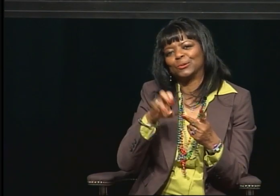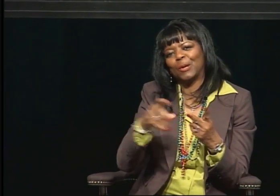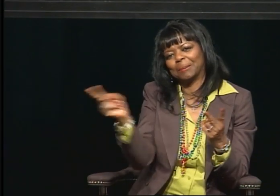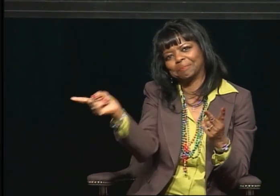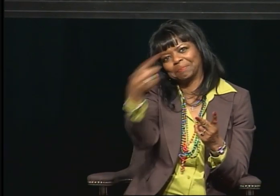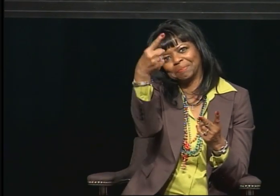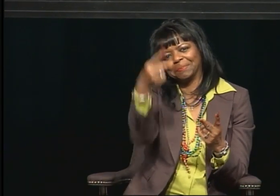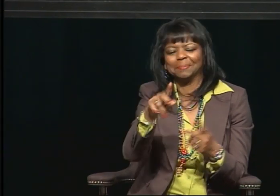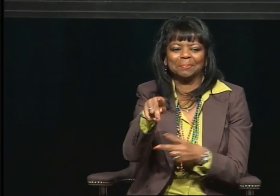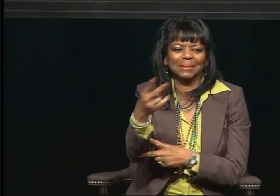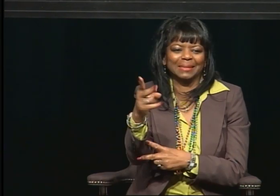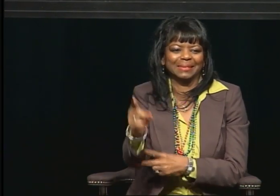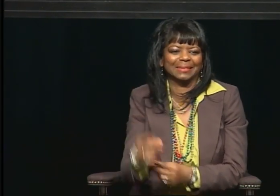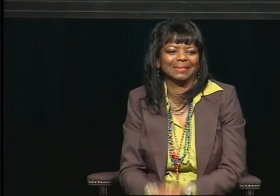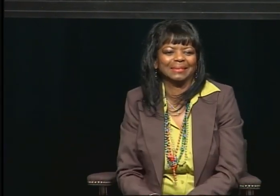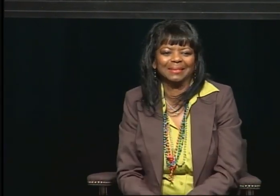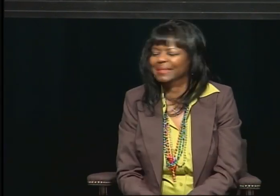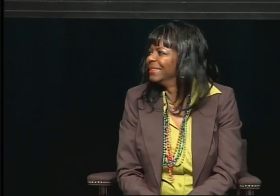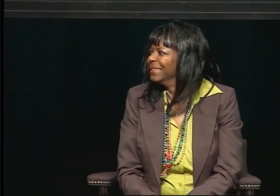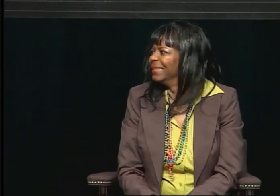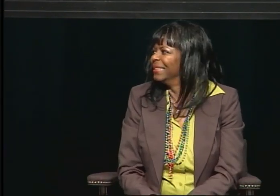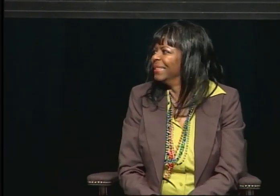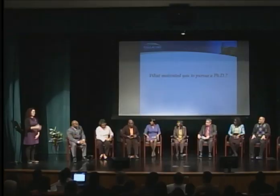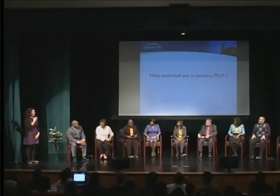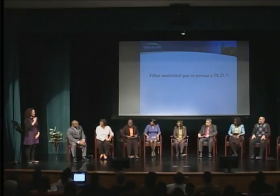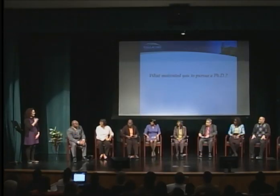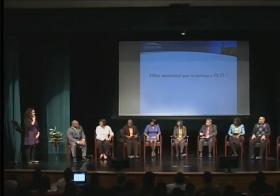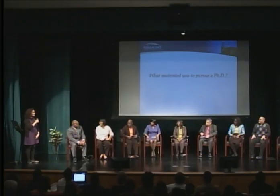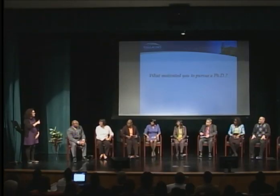Anyone else like to comment on that question?